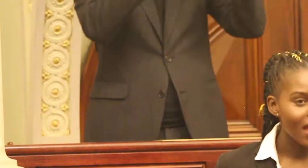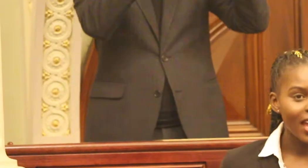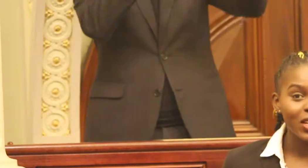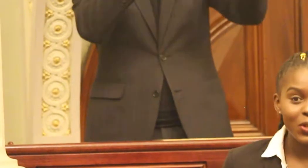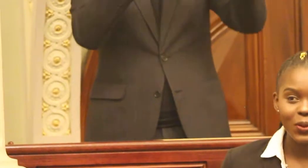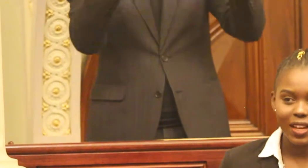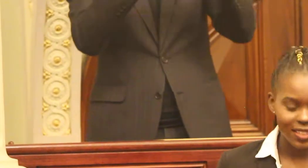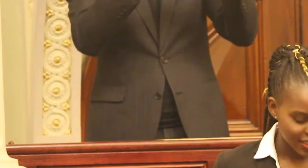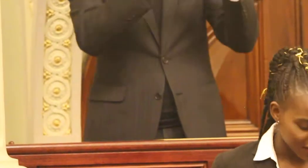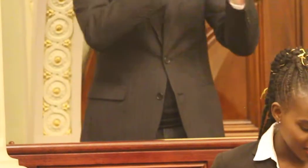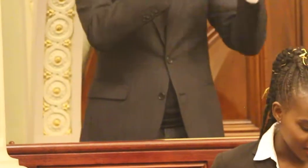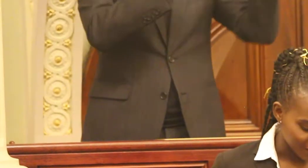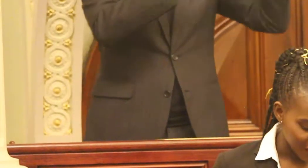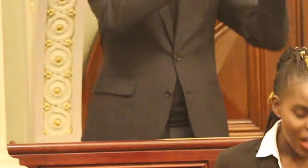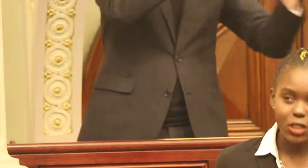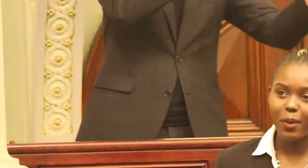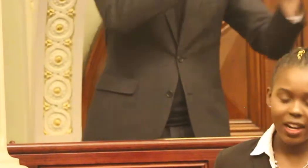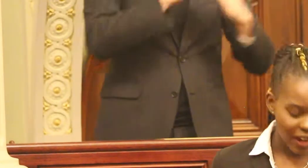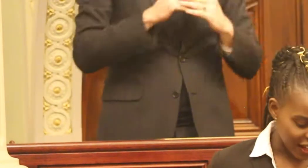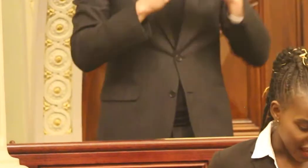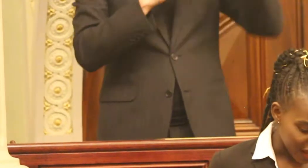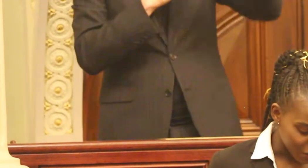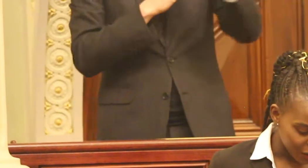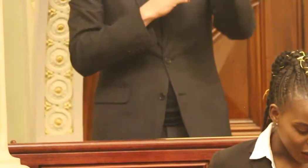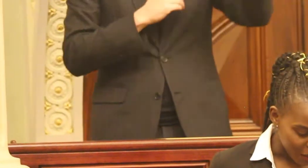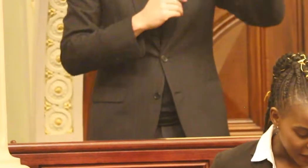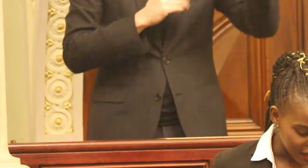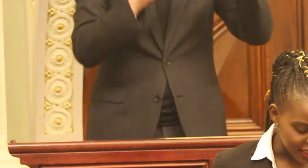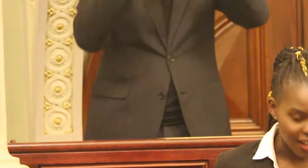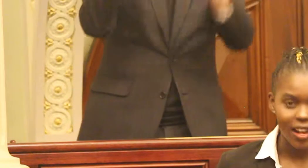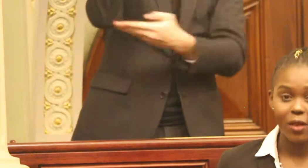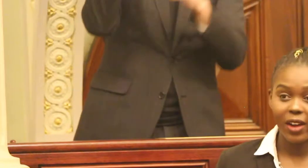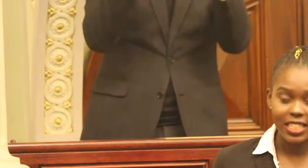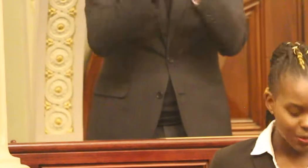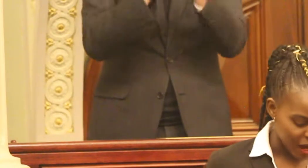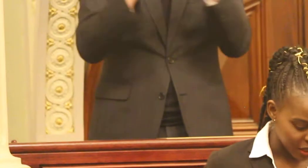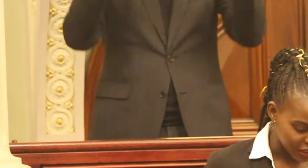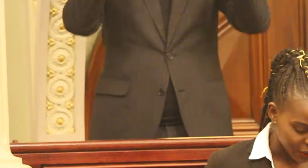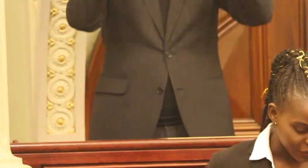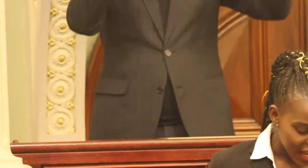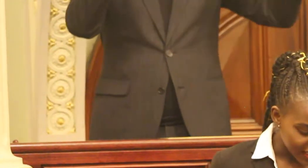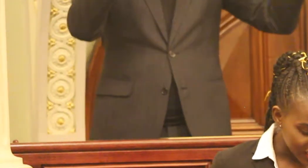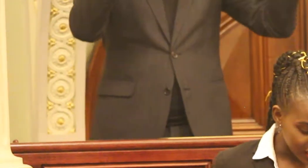In 2017, Dubai created a rooftop mindfulness garden at Ranches Primary School, teaching